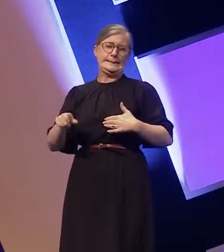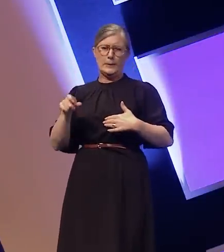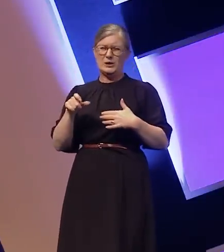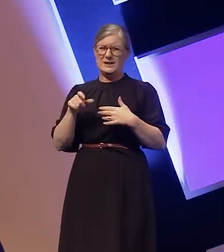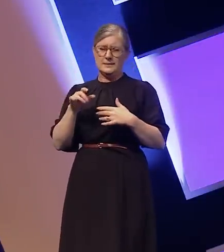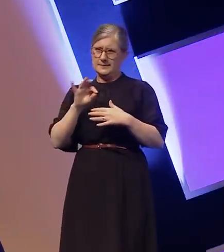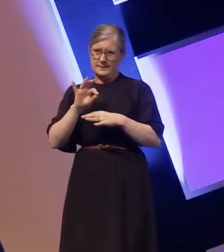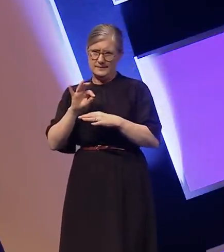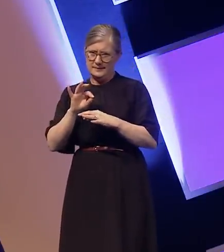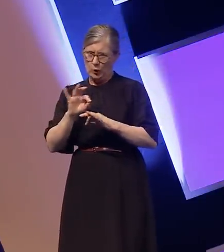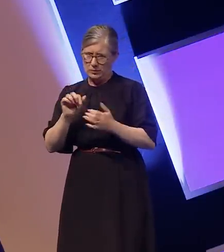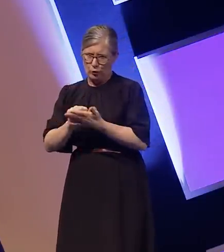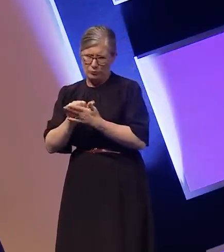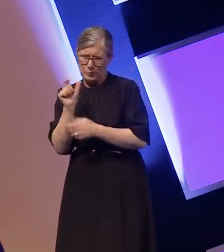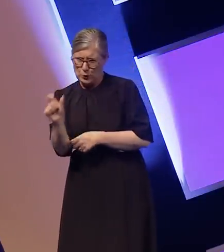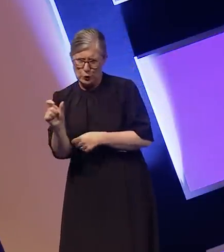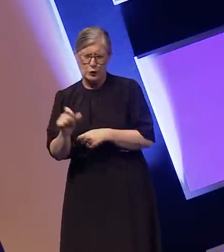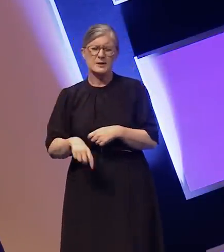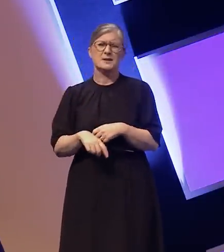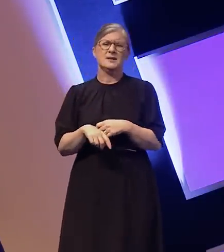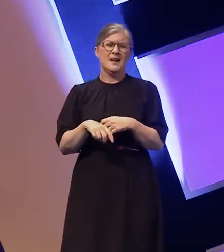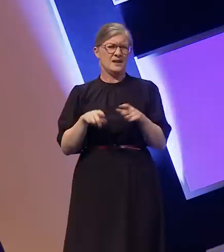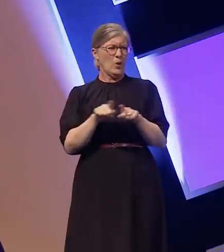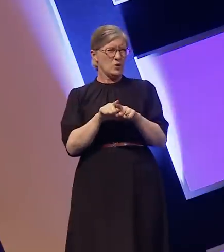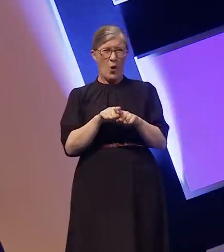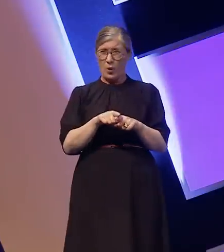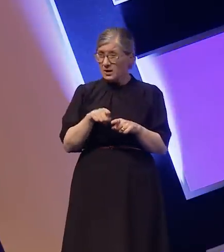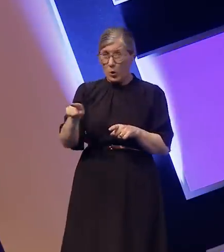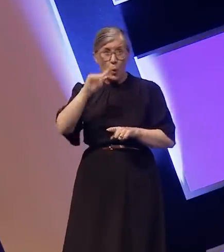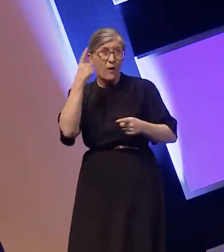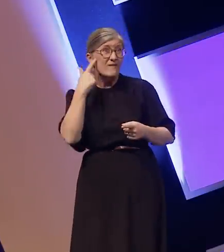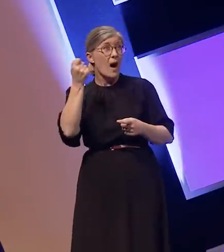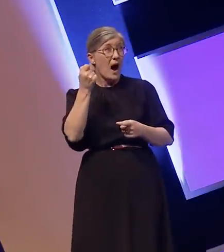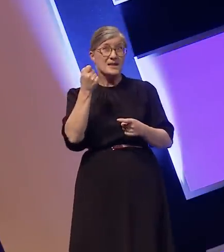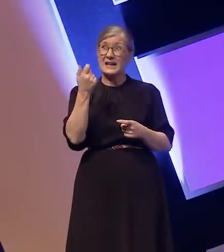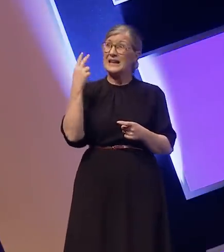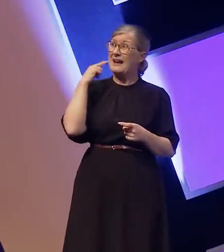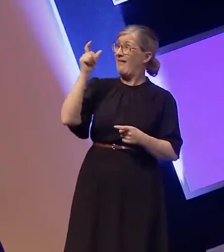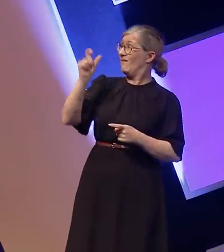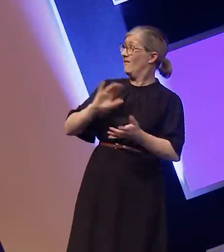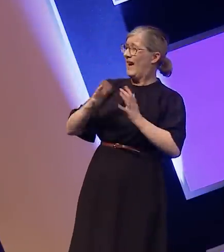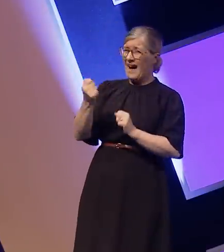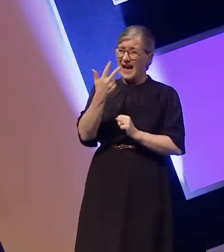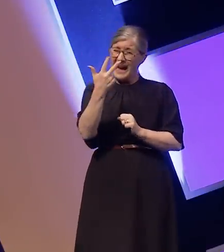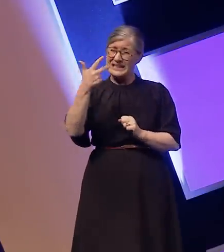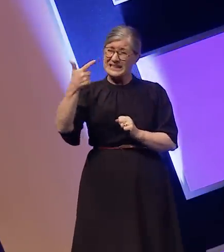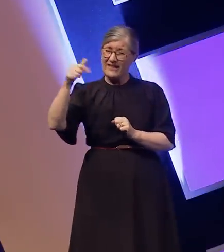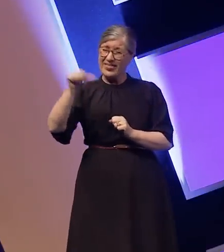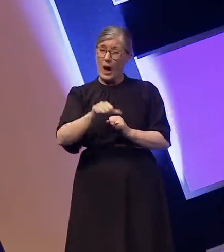to find a single deaf person among the UK's 87 thousand BSL users that could have played this role?